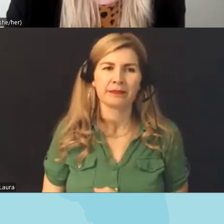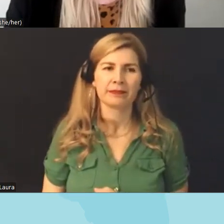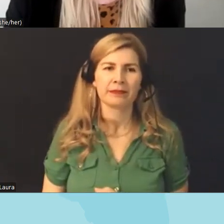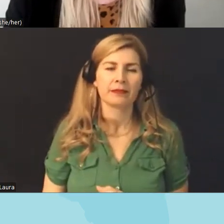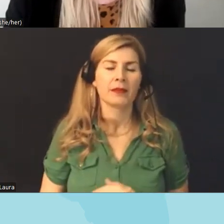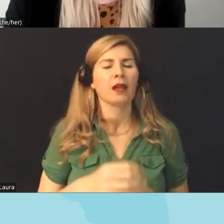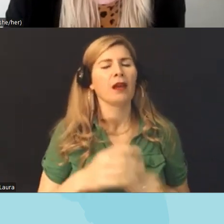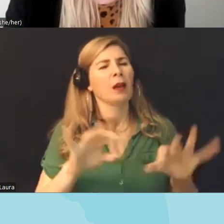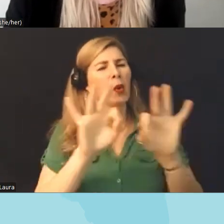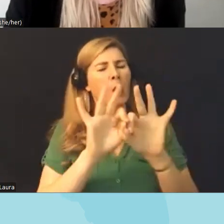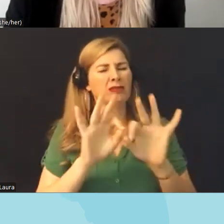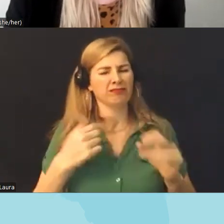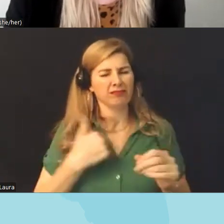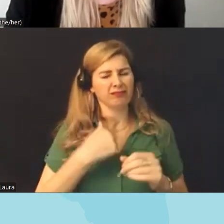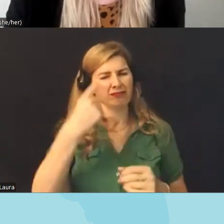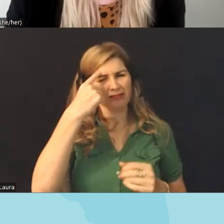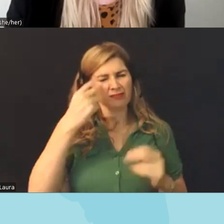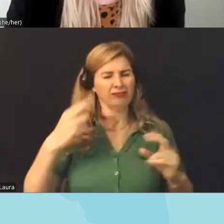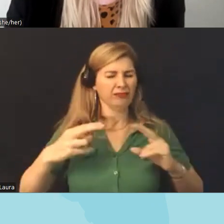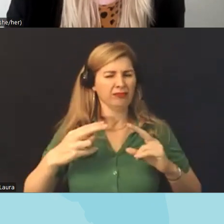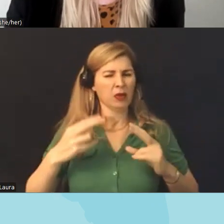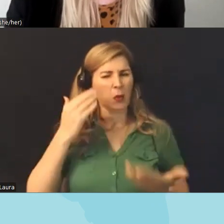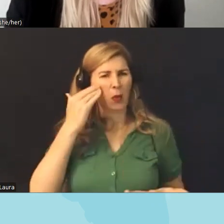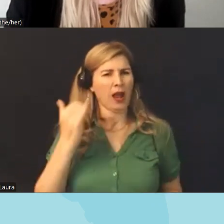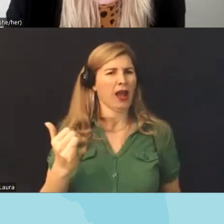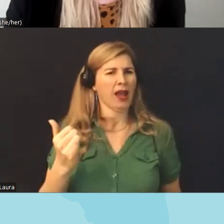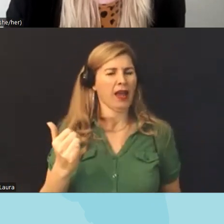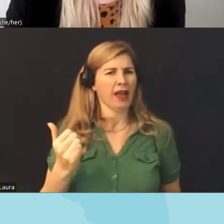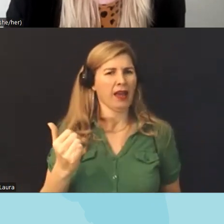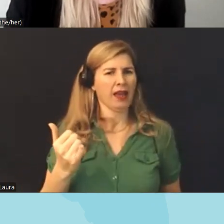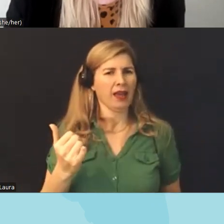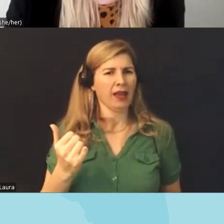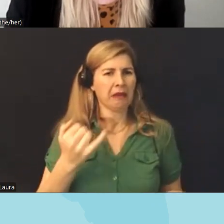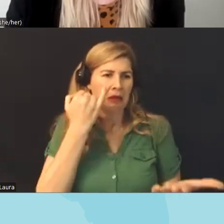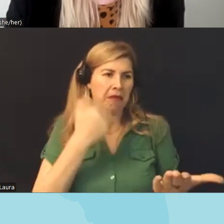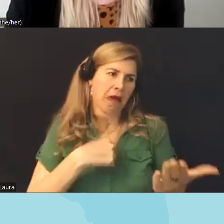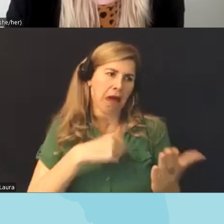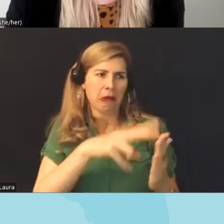ourselves why what is about reading another different story going to do to you like those